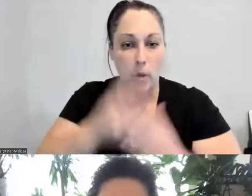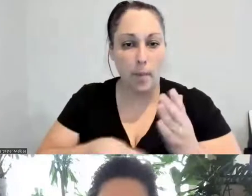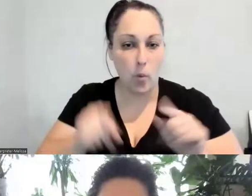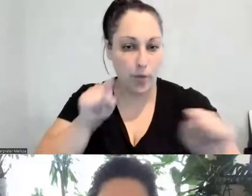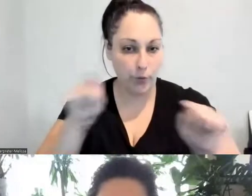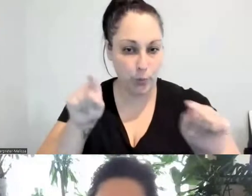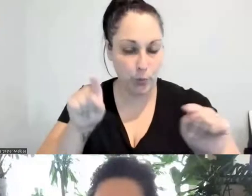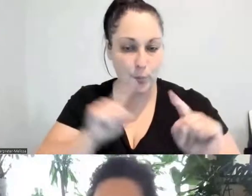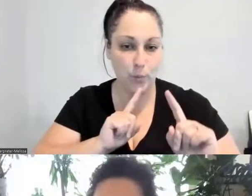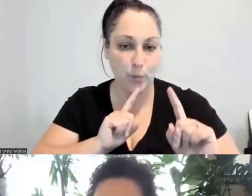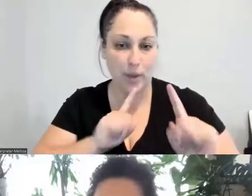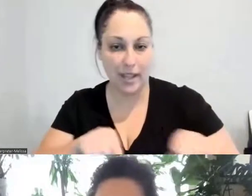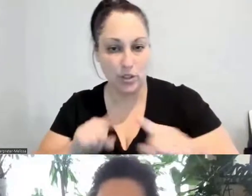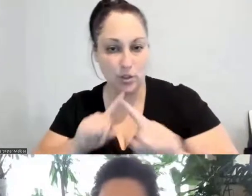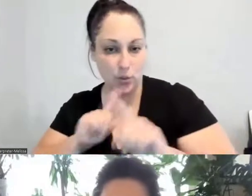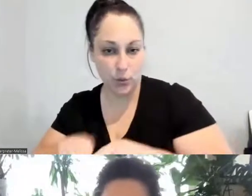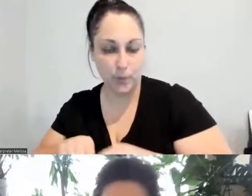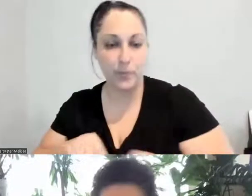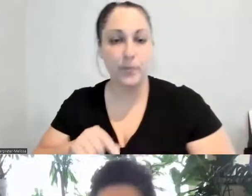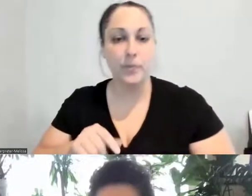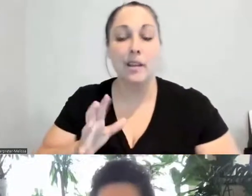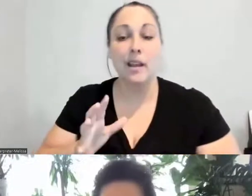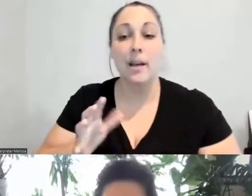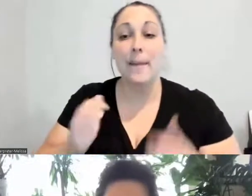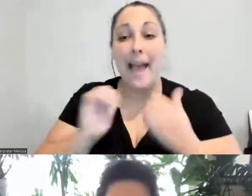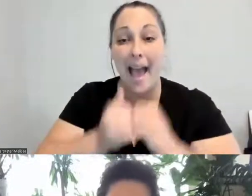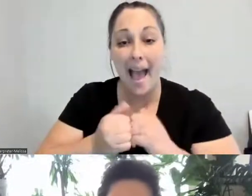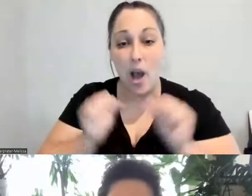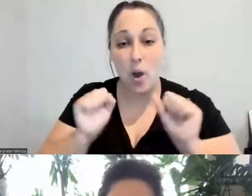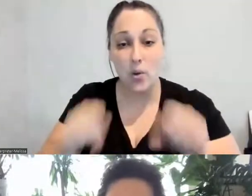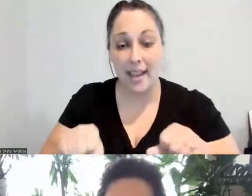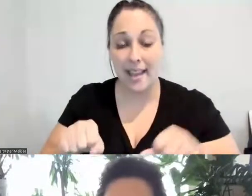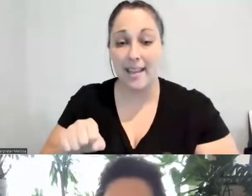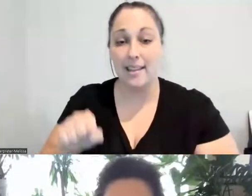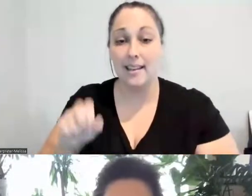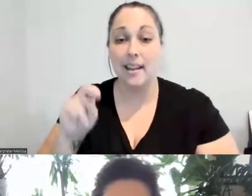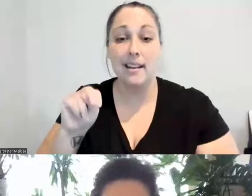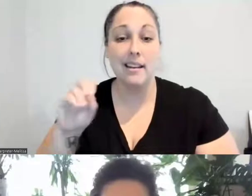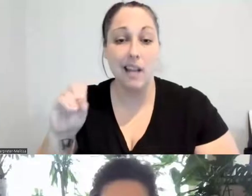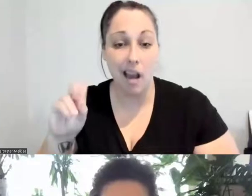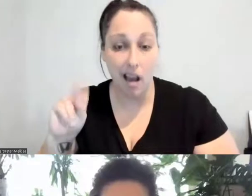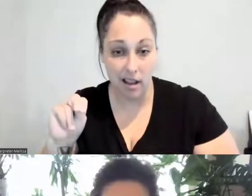And that is: How can non‑BIPOC individuals support collective